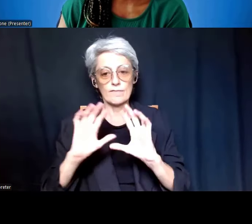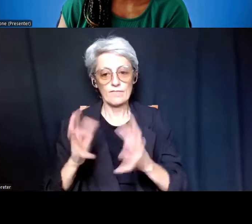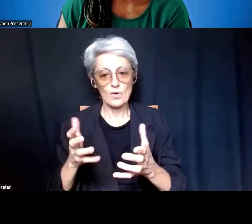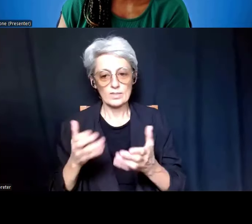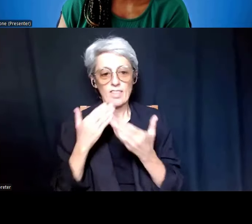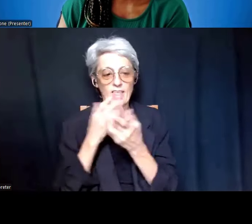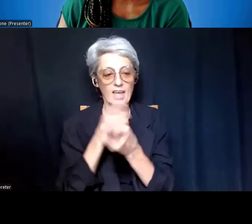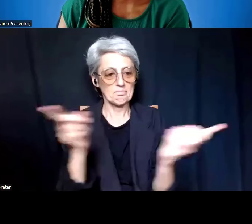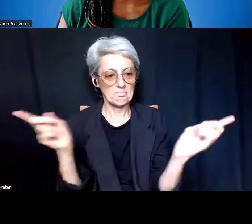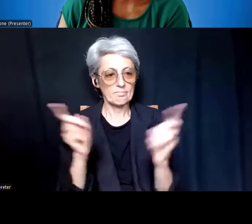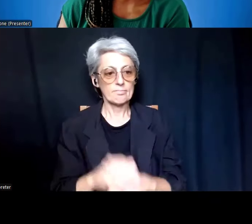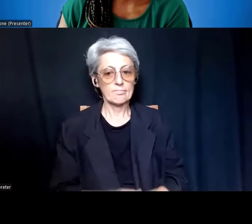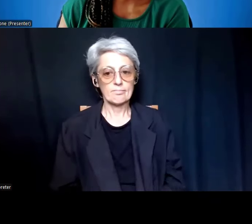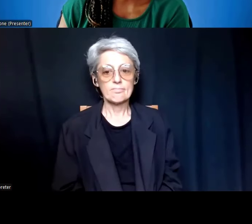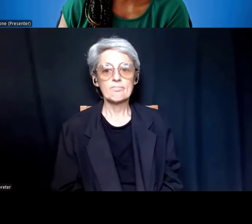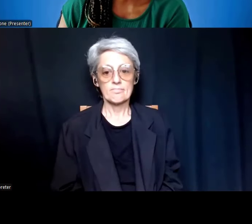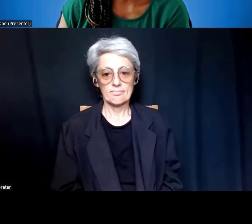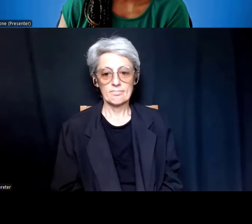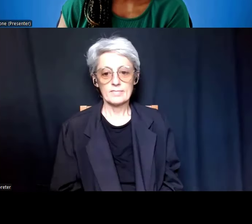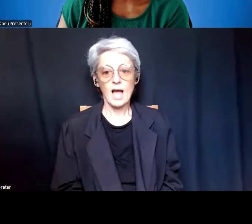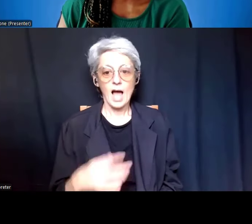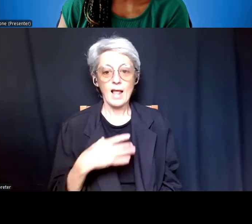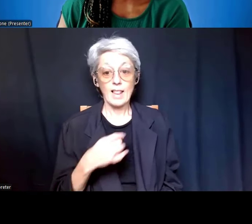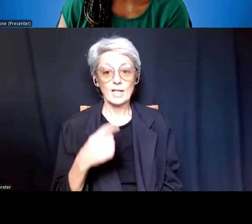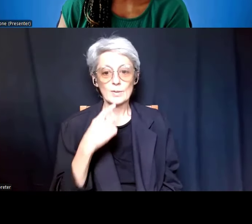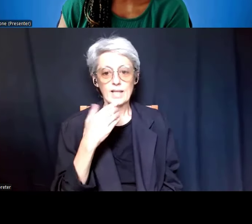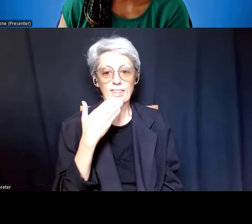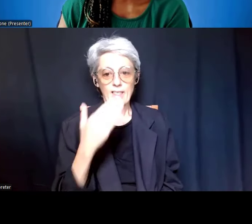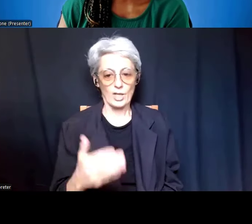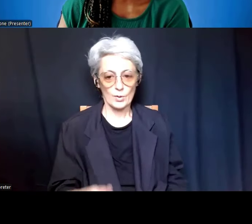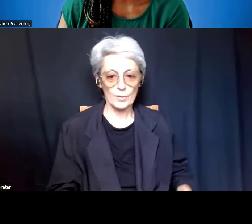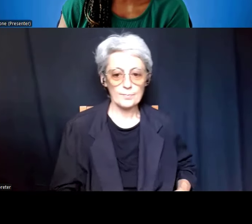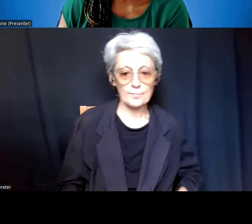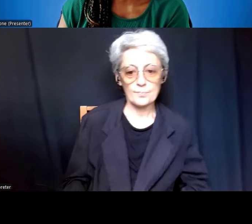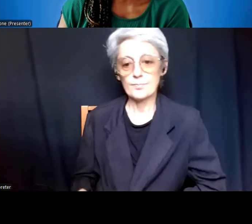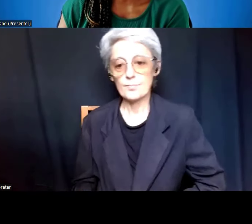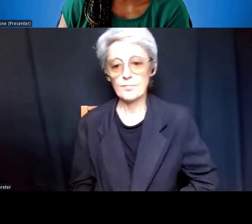And with that, I'd like to say thank you. And I think we're going to bring our moderator